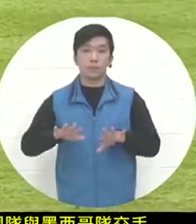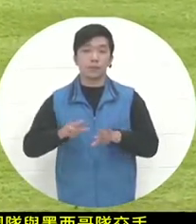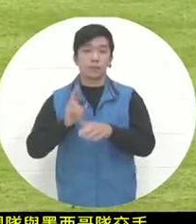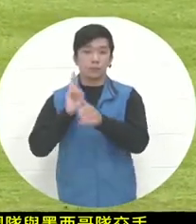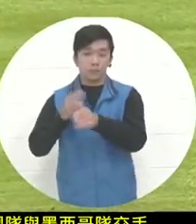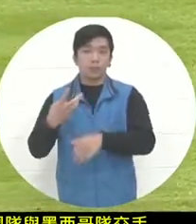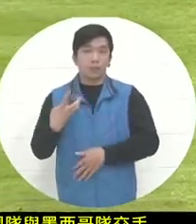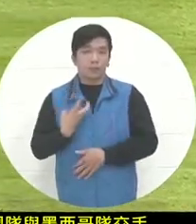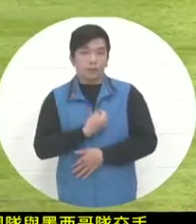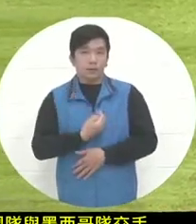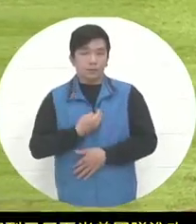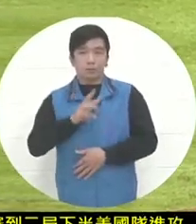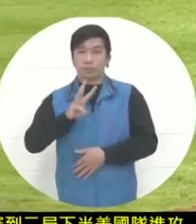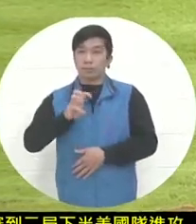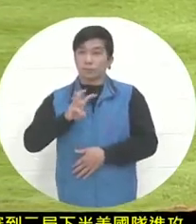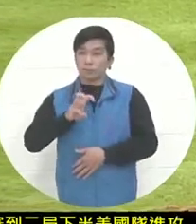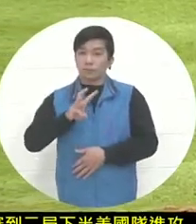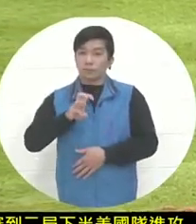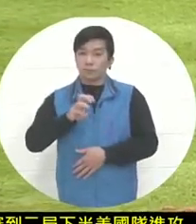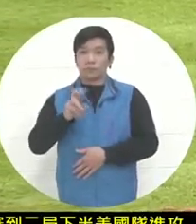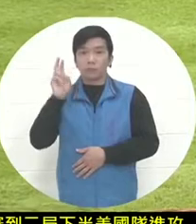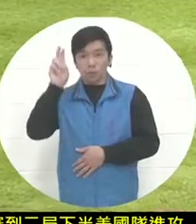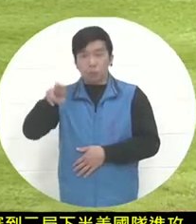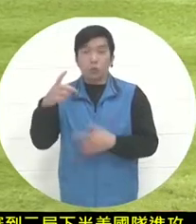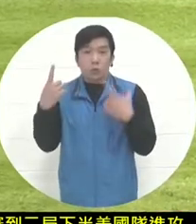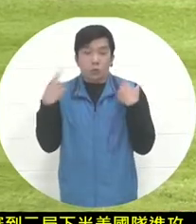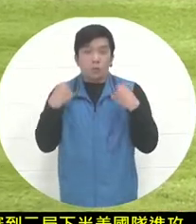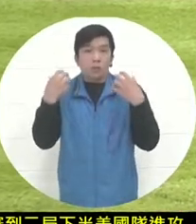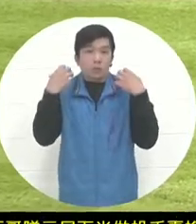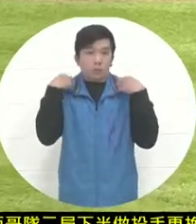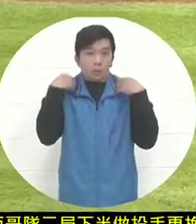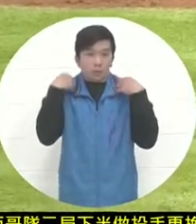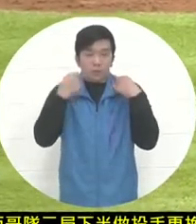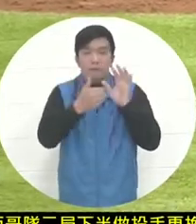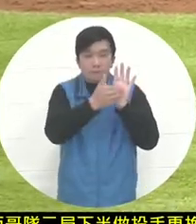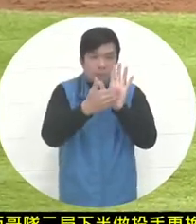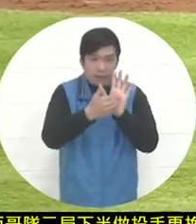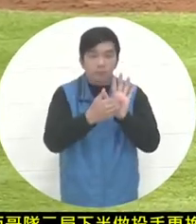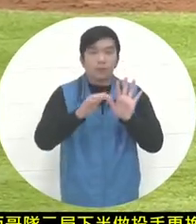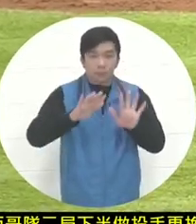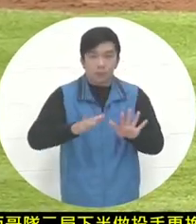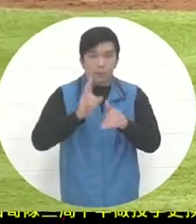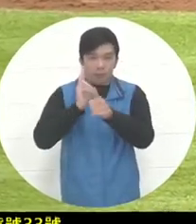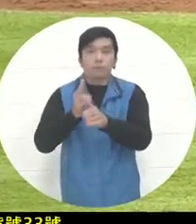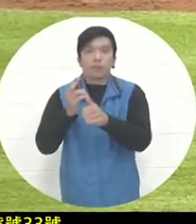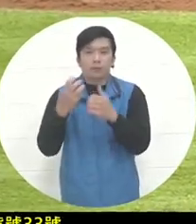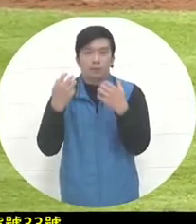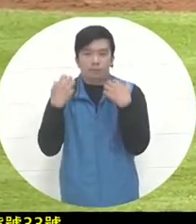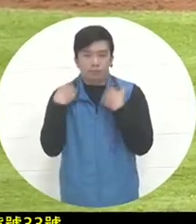today. Valladoli , who is serving as a fielder on the field, will come on to take over the header at this time. Oh,